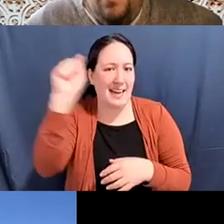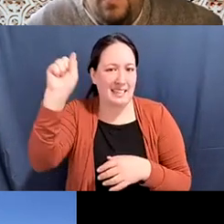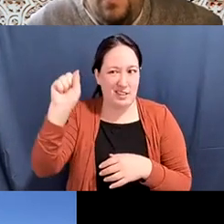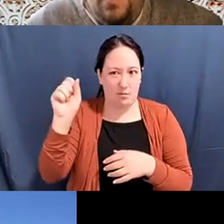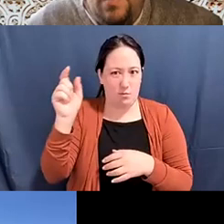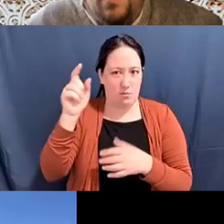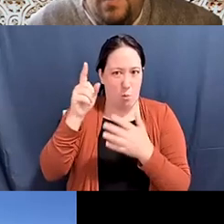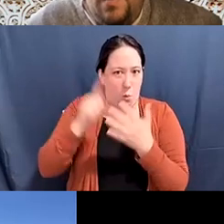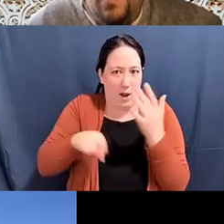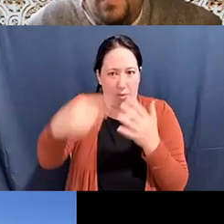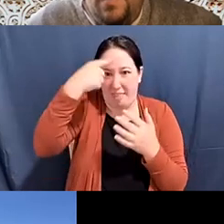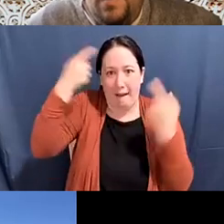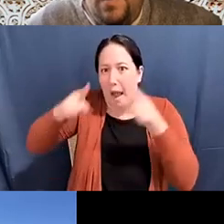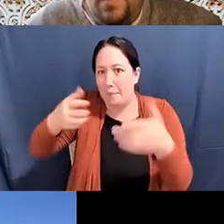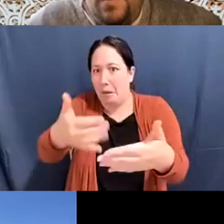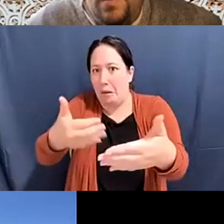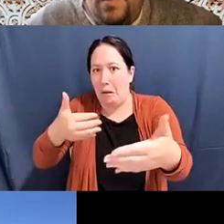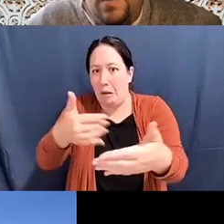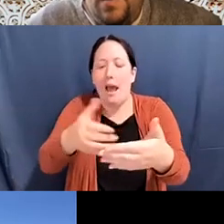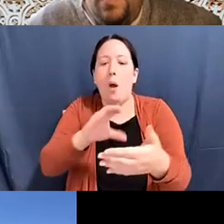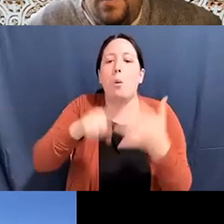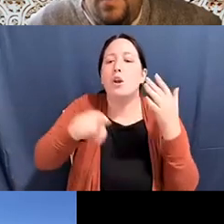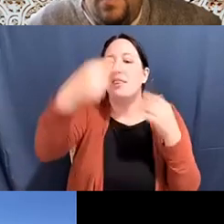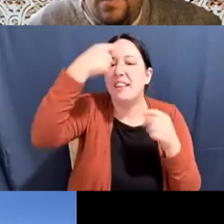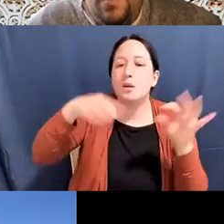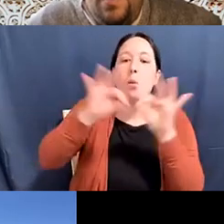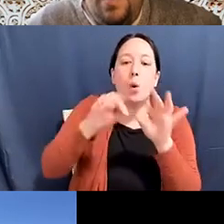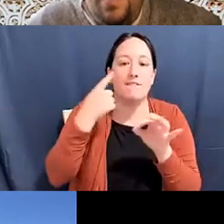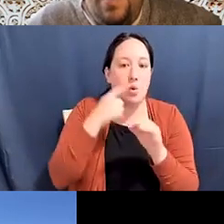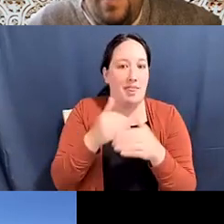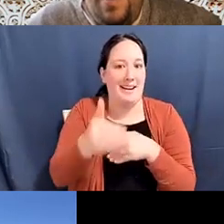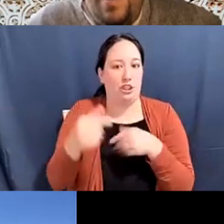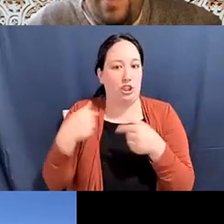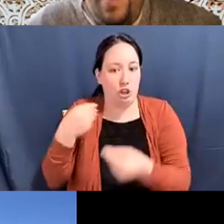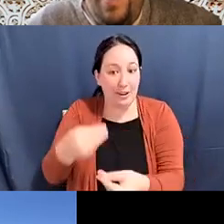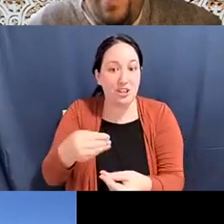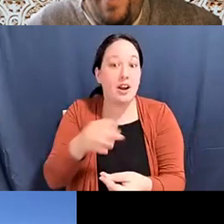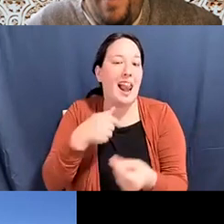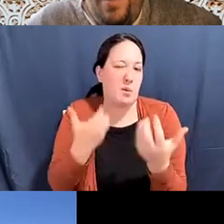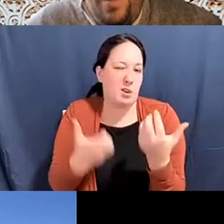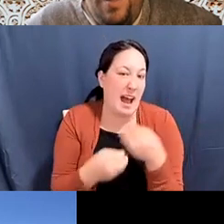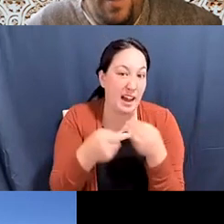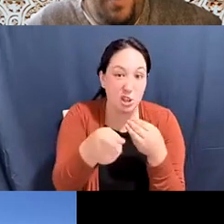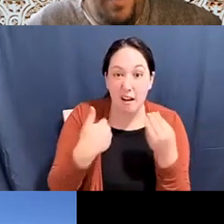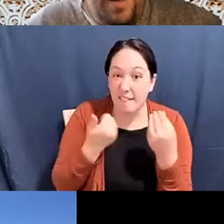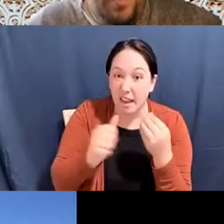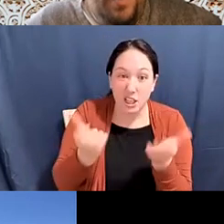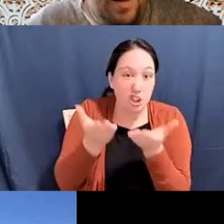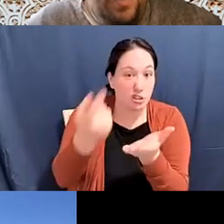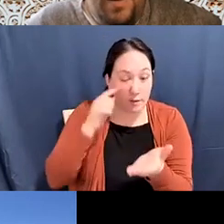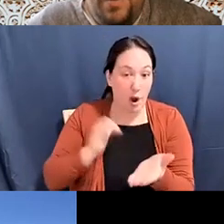Heather McCarty: What issues, you see, as key for the next generation? And then I'm going to add in do you have suggestions for our students who wants to be getting involved and are ready to get involved?